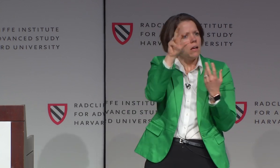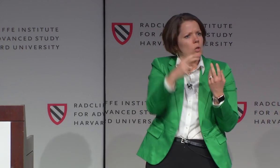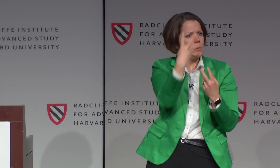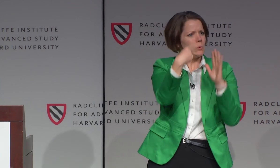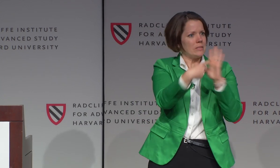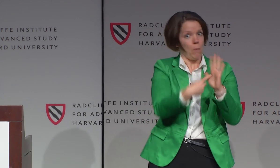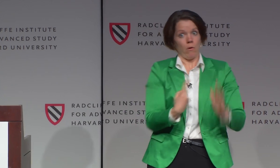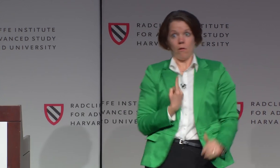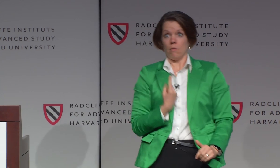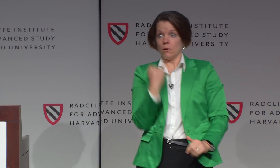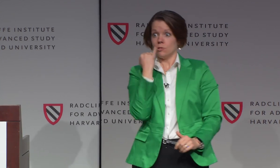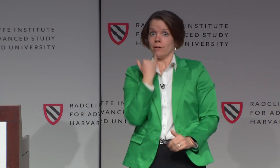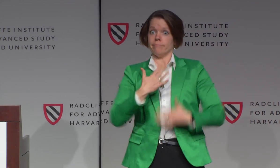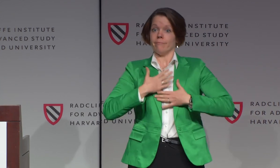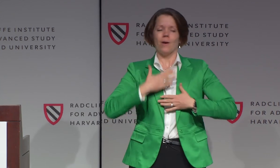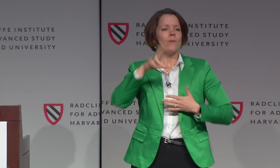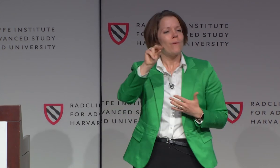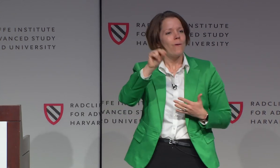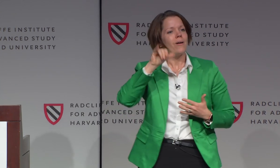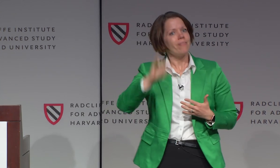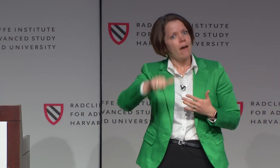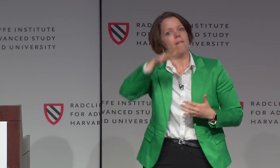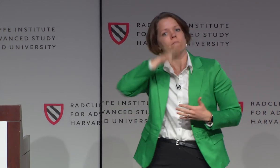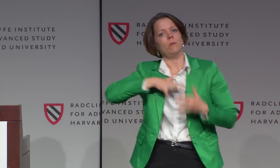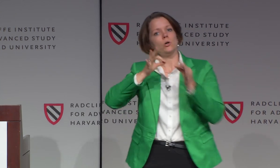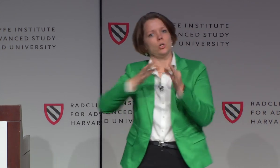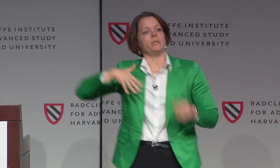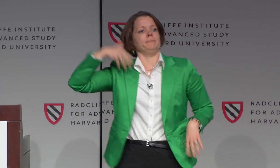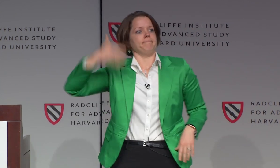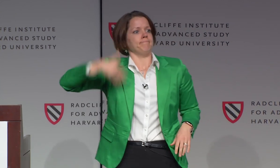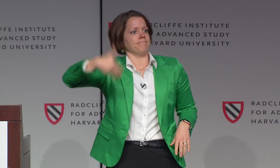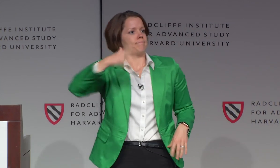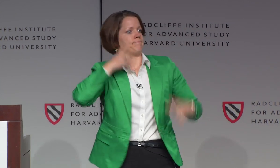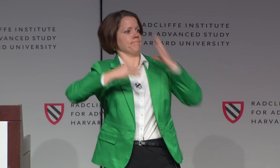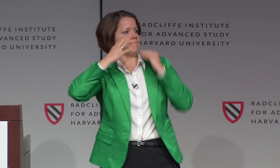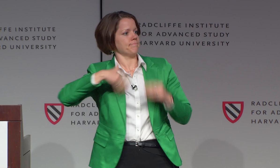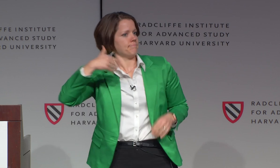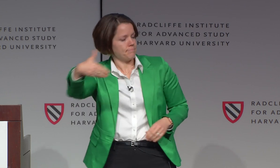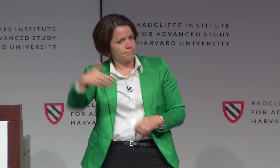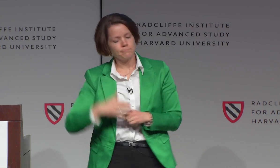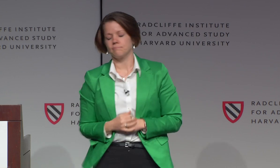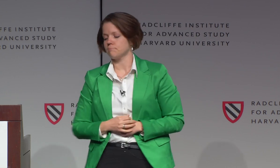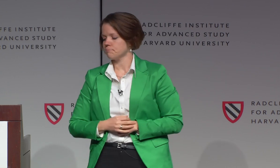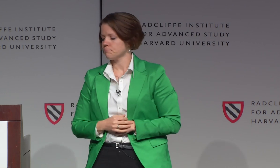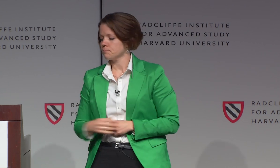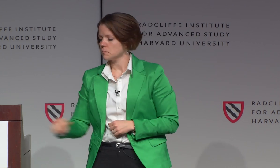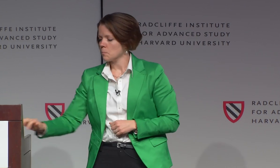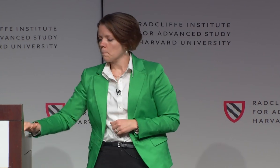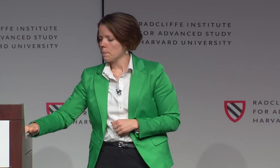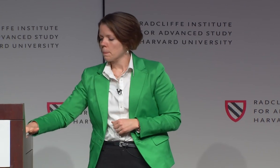It was a free-for-all. But those were two examples of me just as I am-- Jackie. But it's not alone.